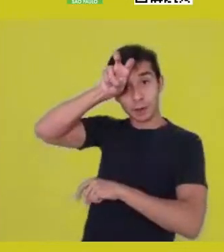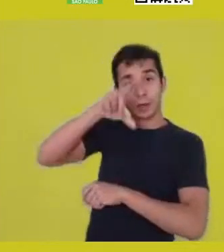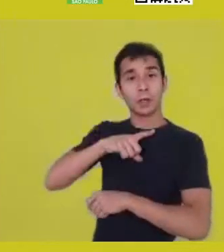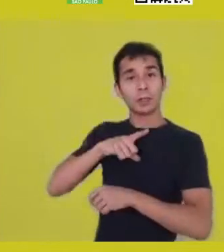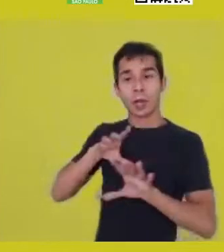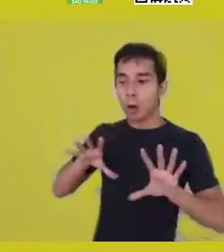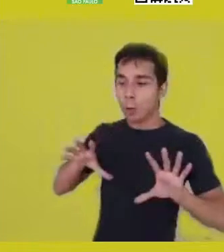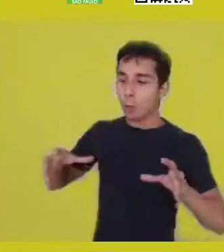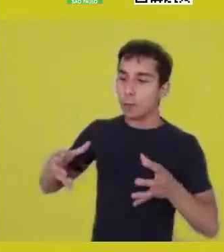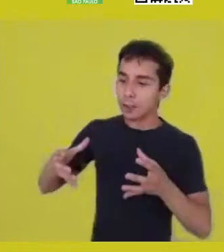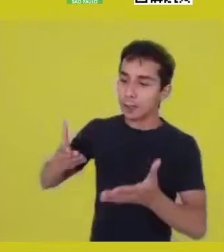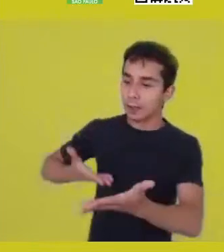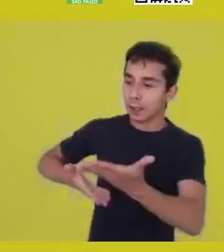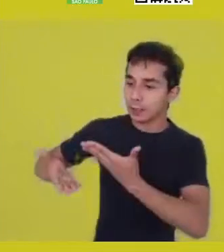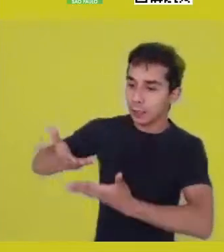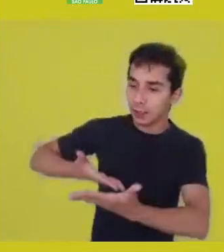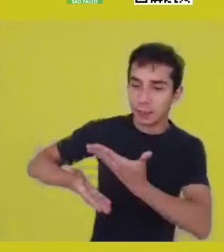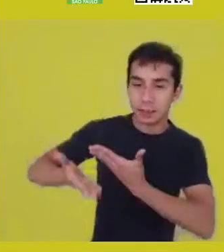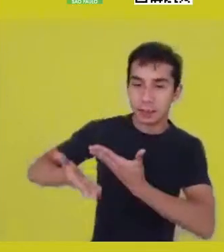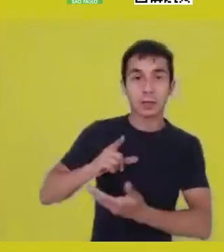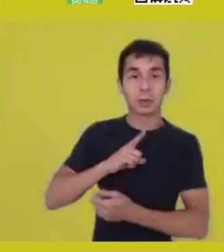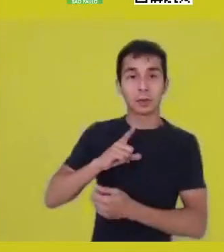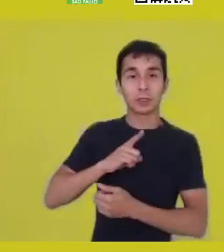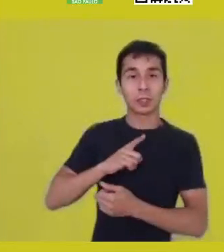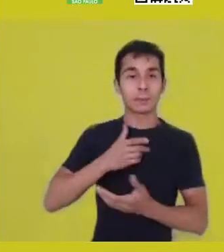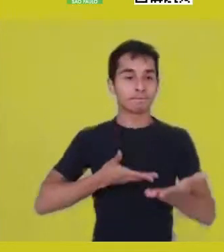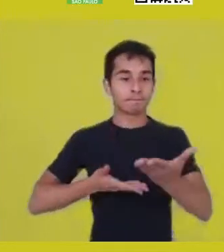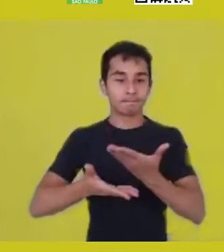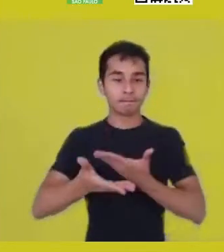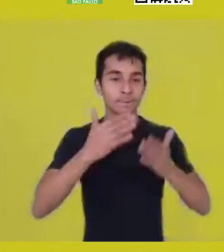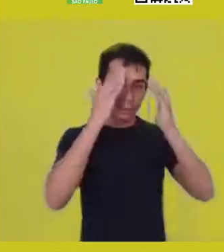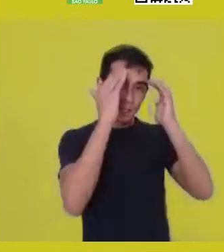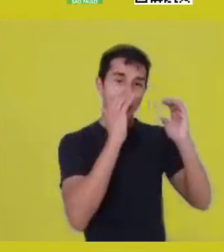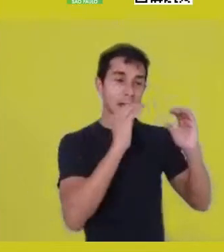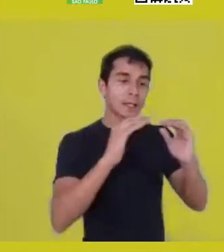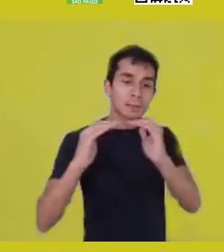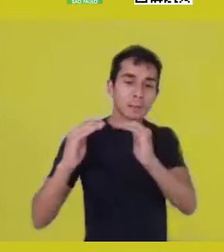a relation with the other, we respected the other.